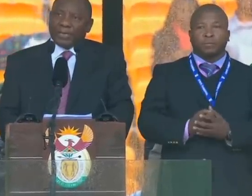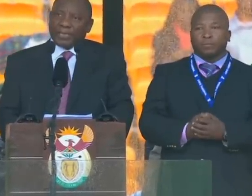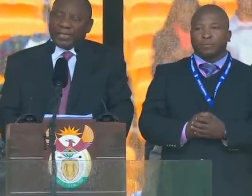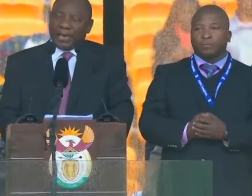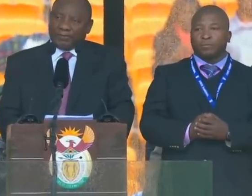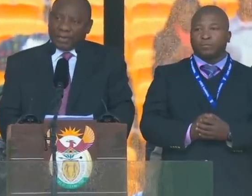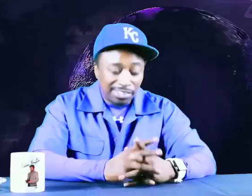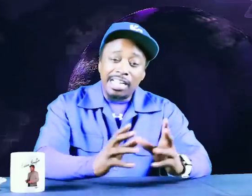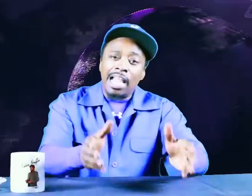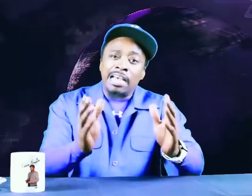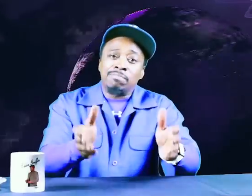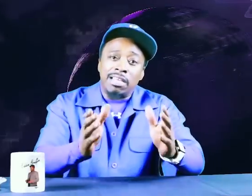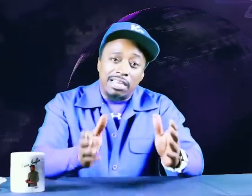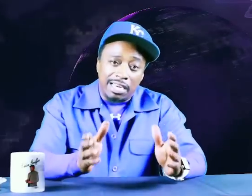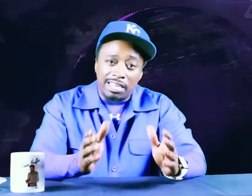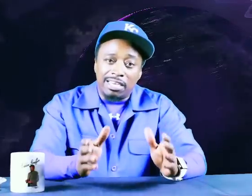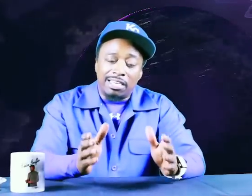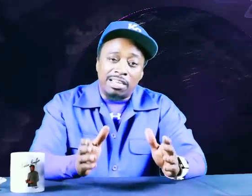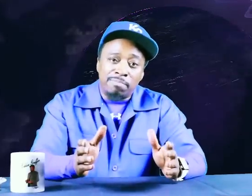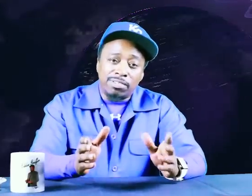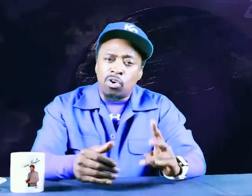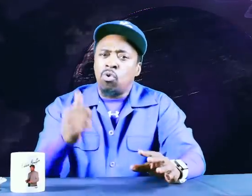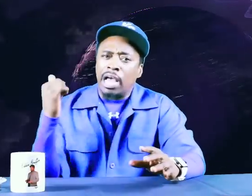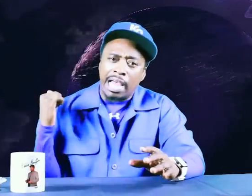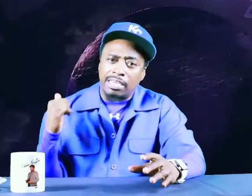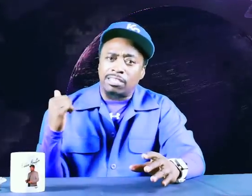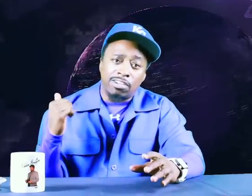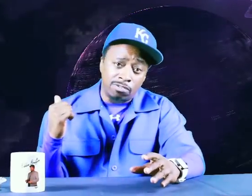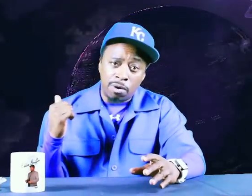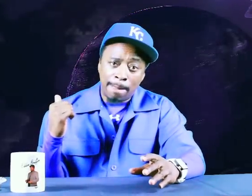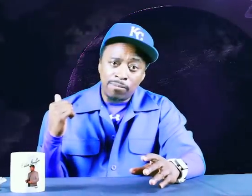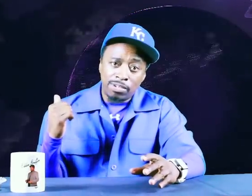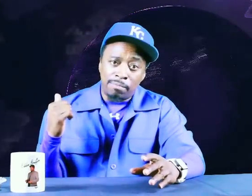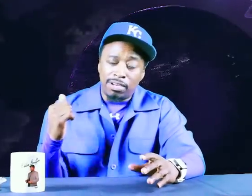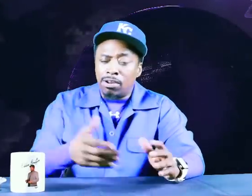Know what I mean.